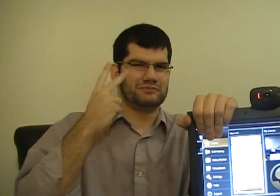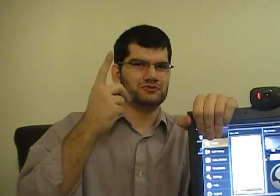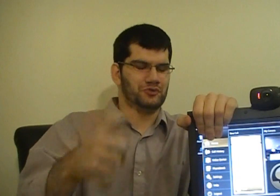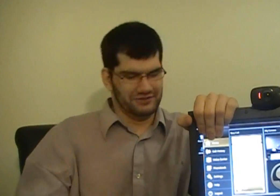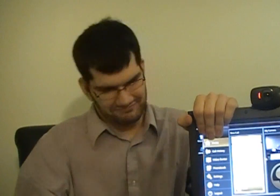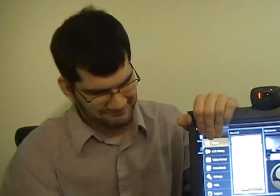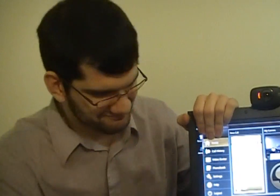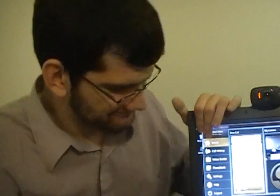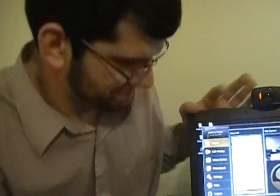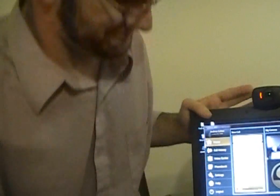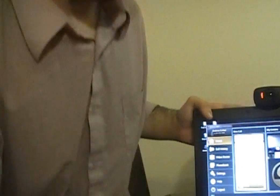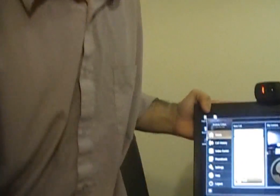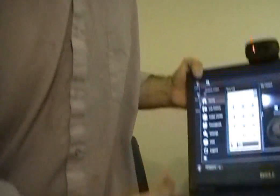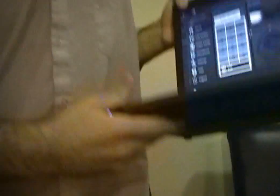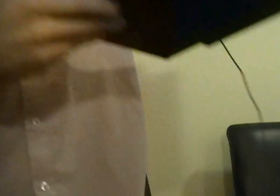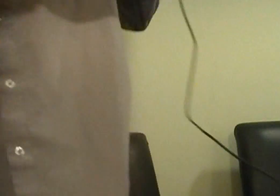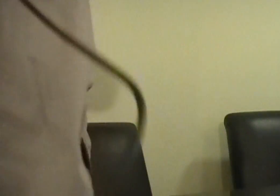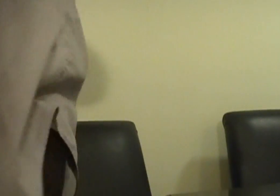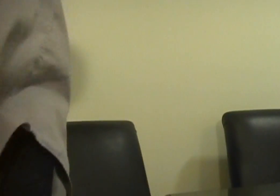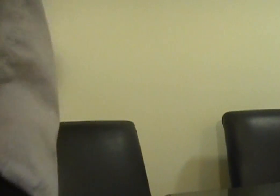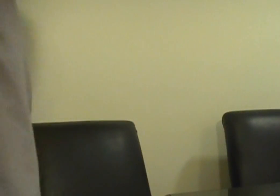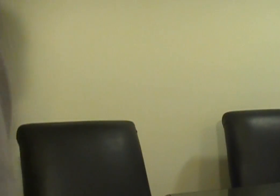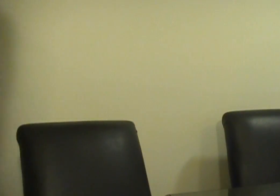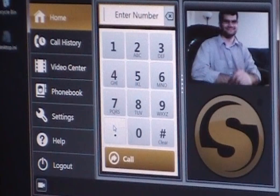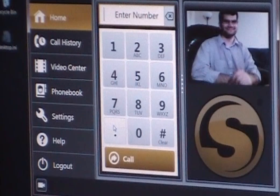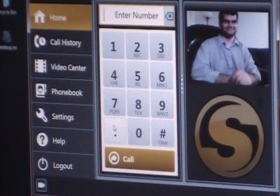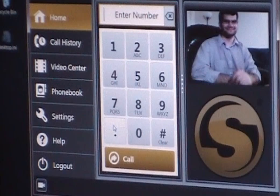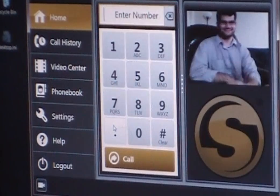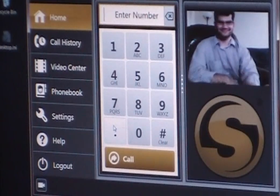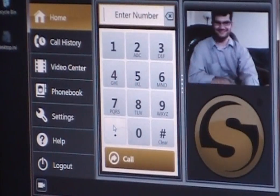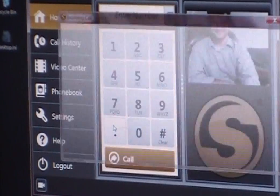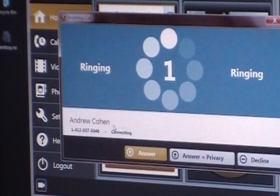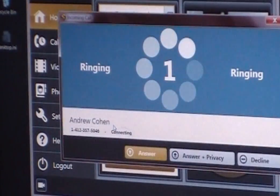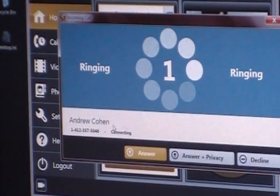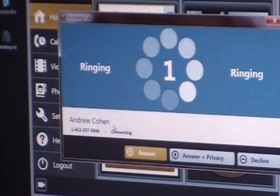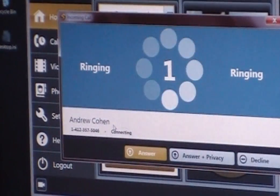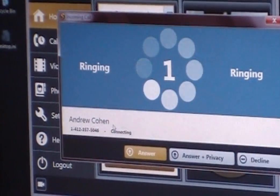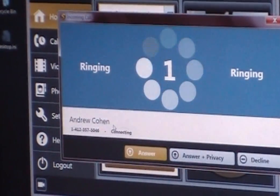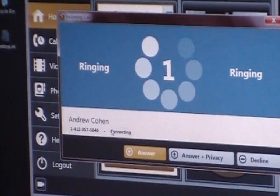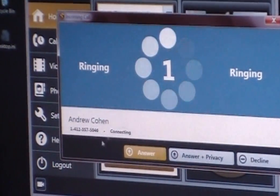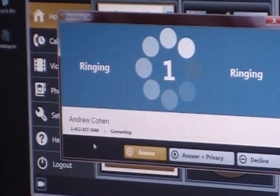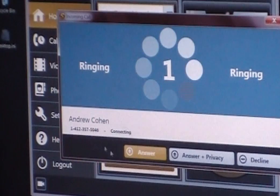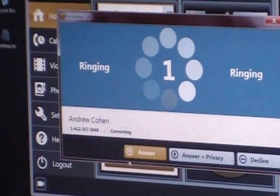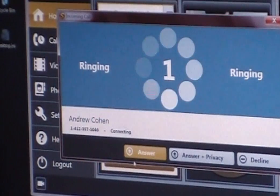Let's check that out.